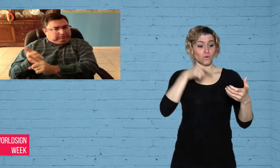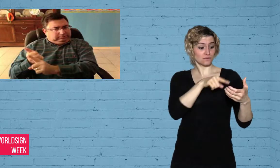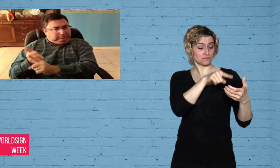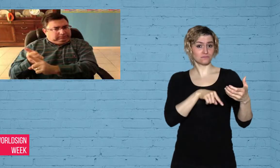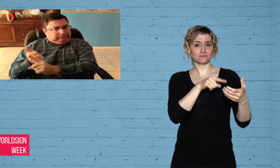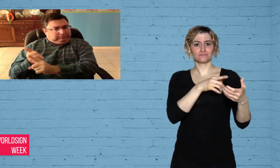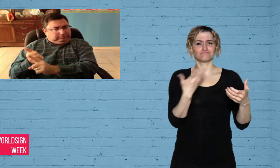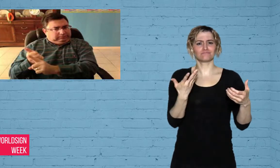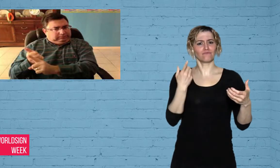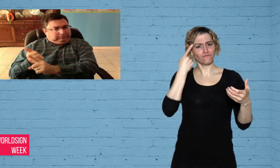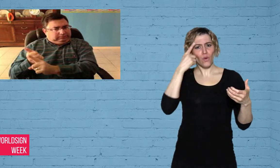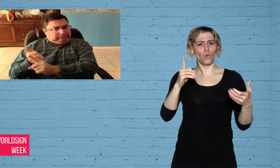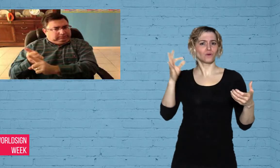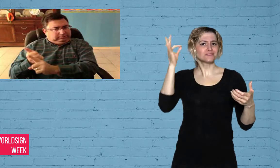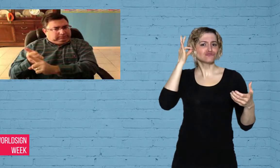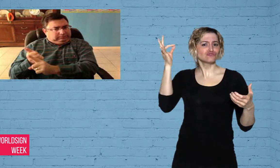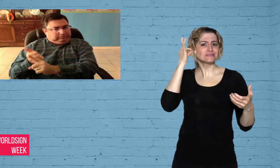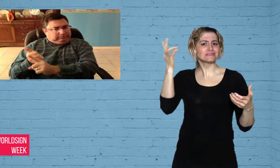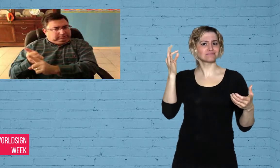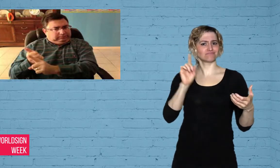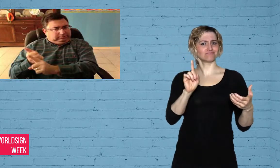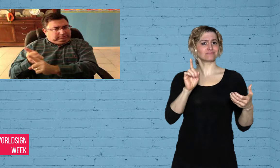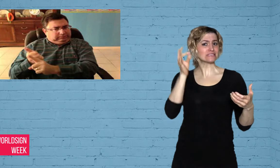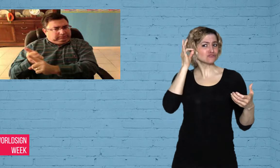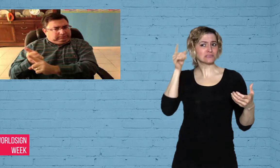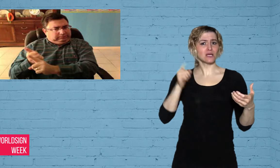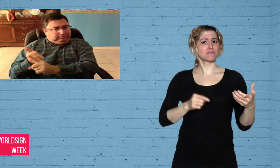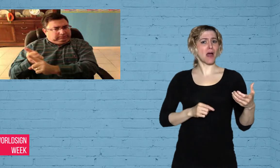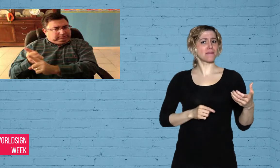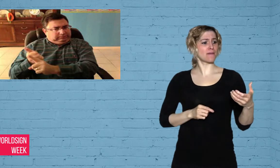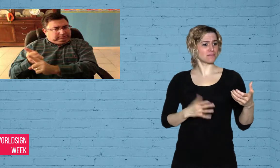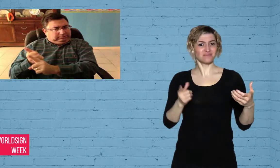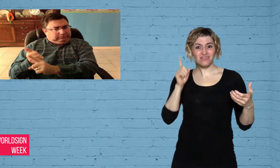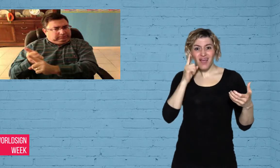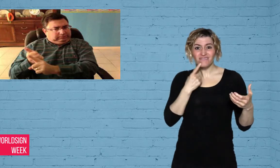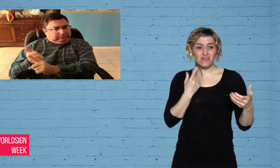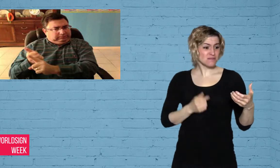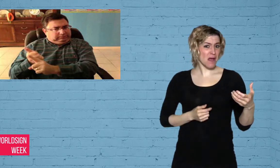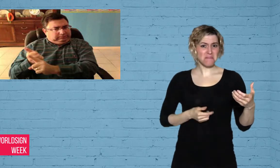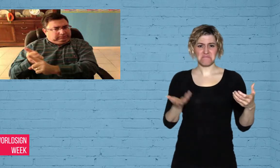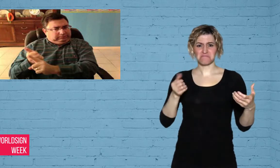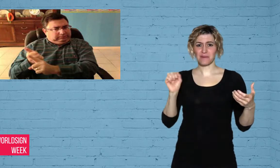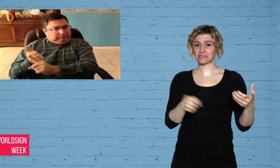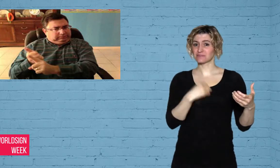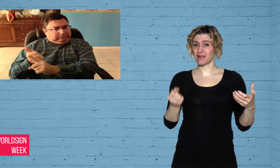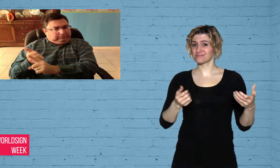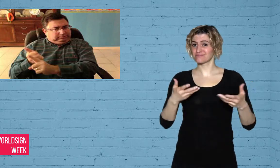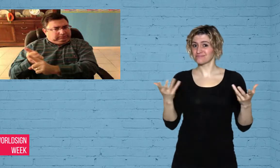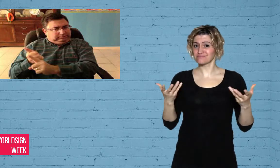for hearing people who speak. What